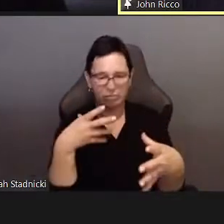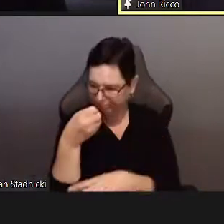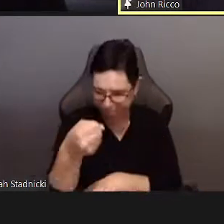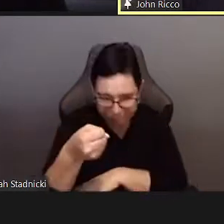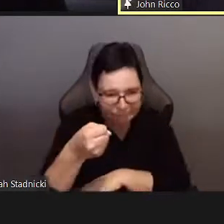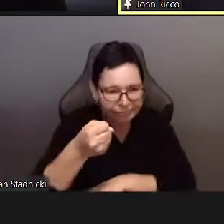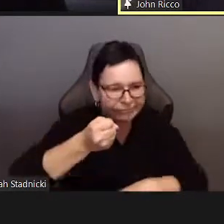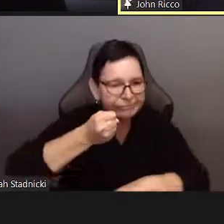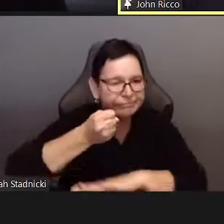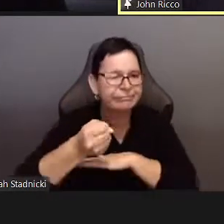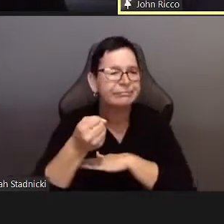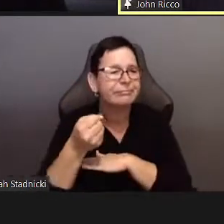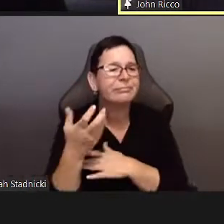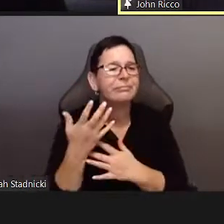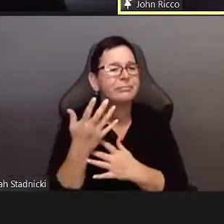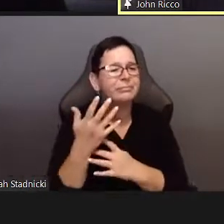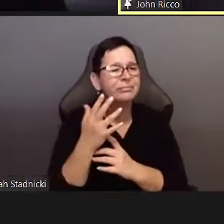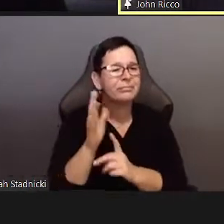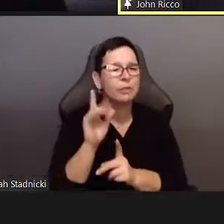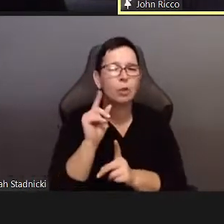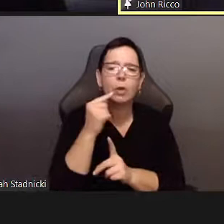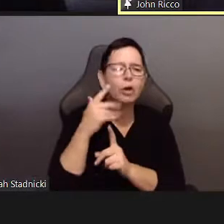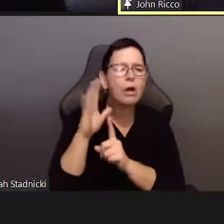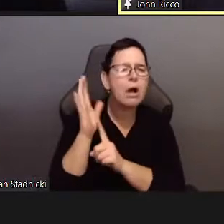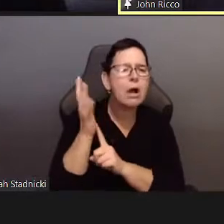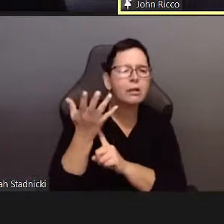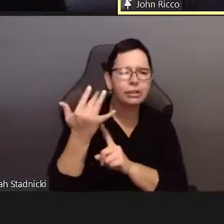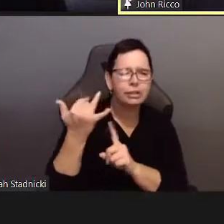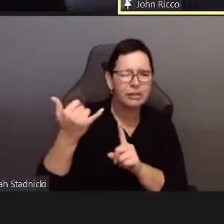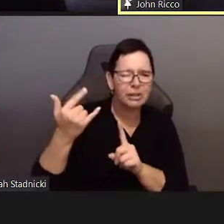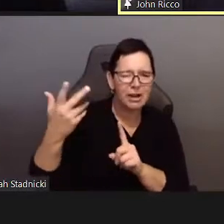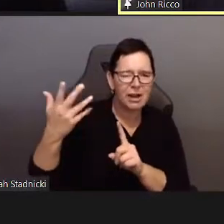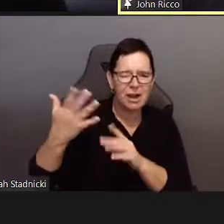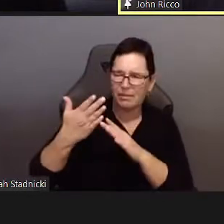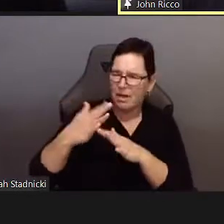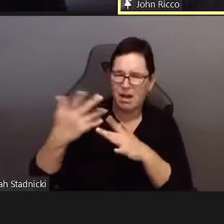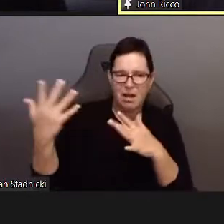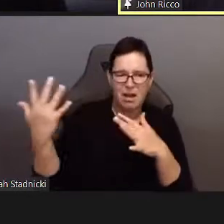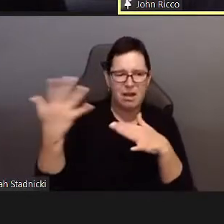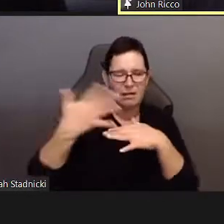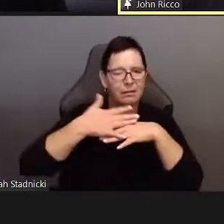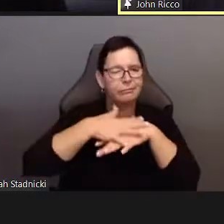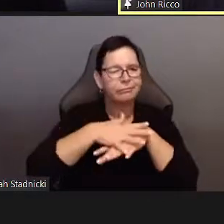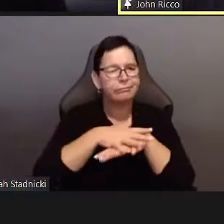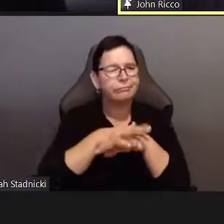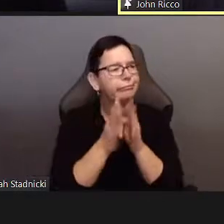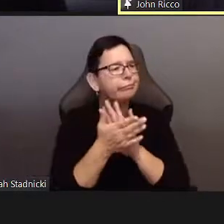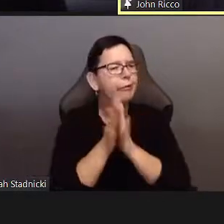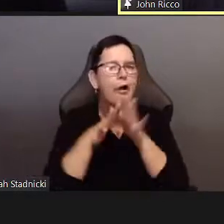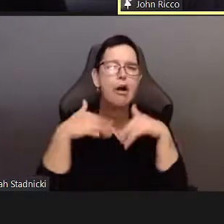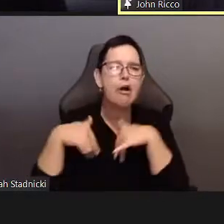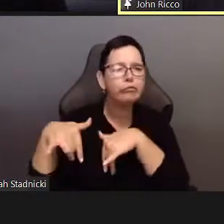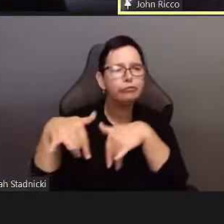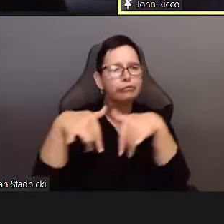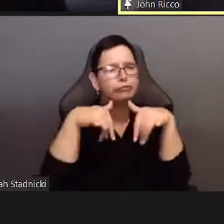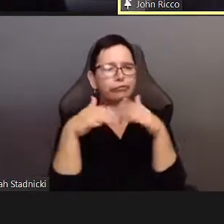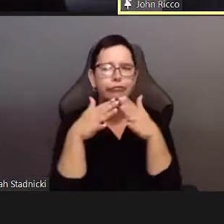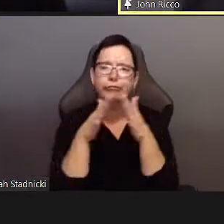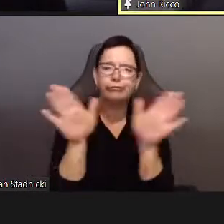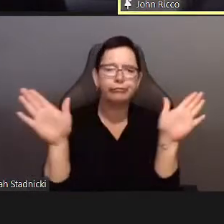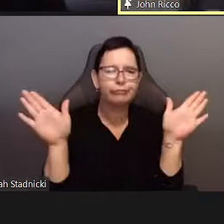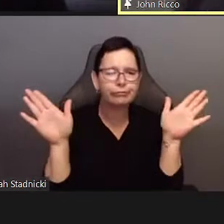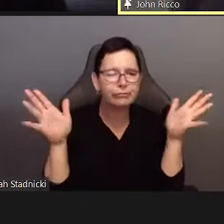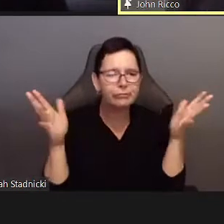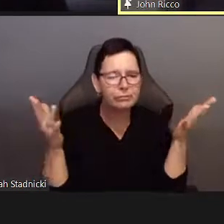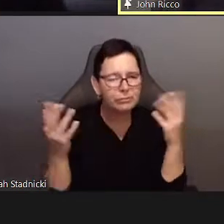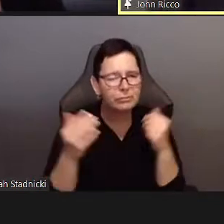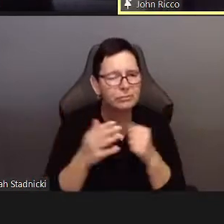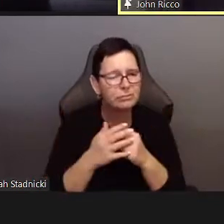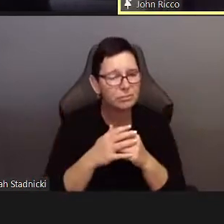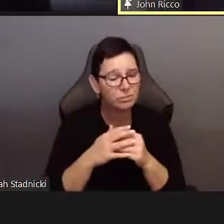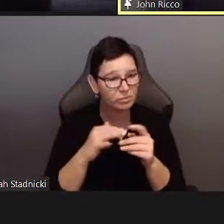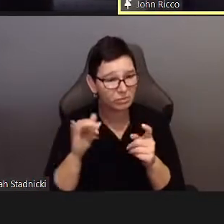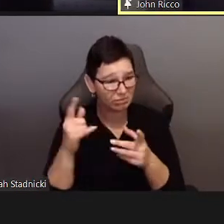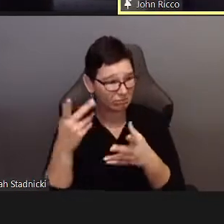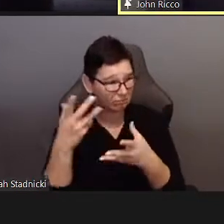That’s what we call total assimilation. What we call capture. You know?